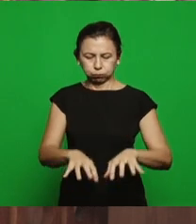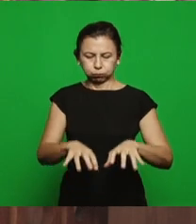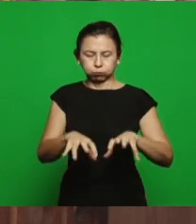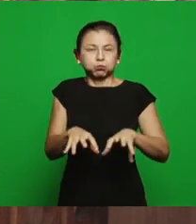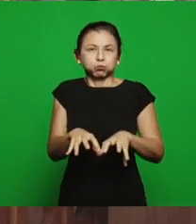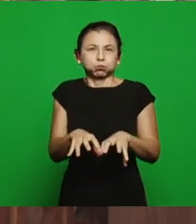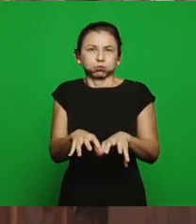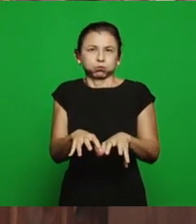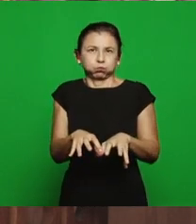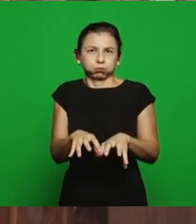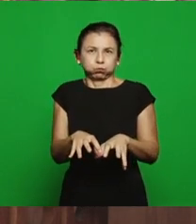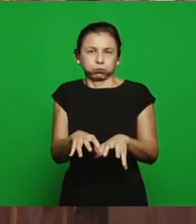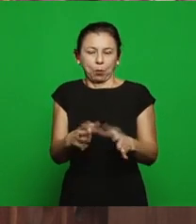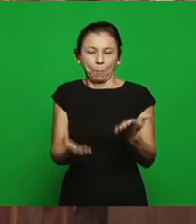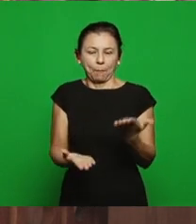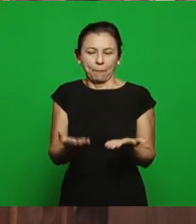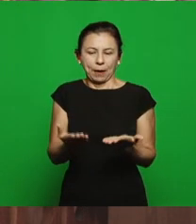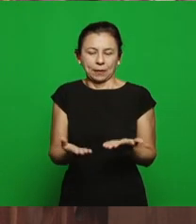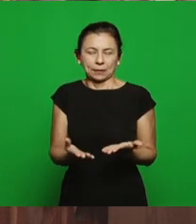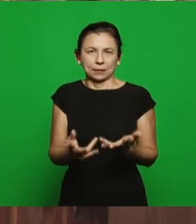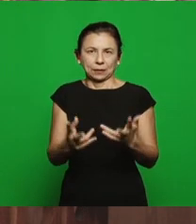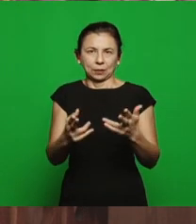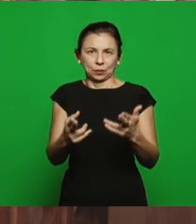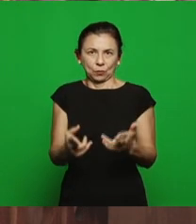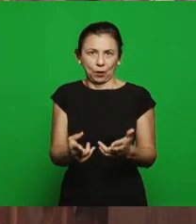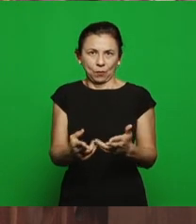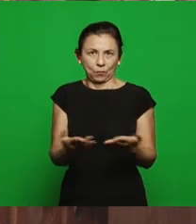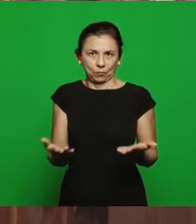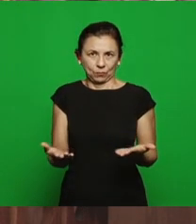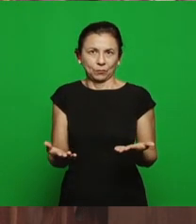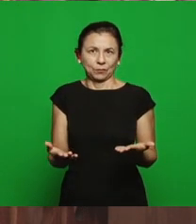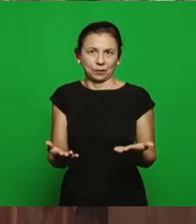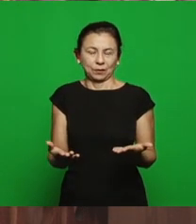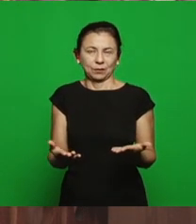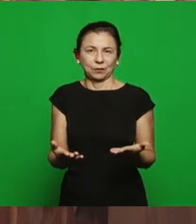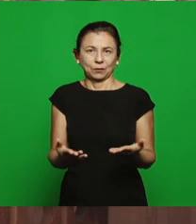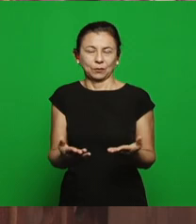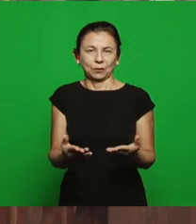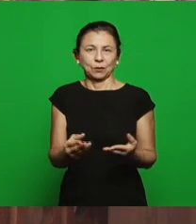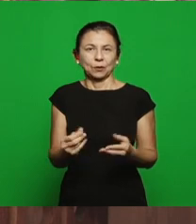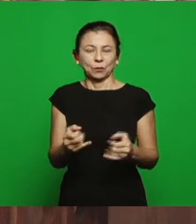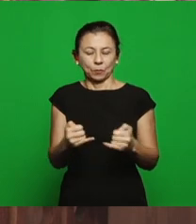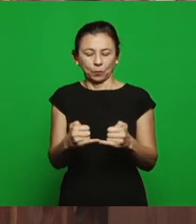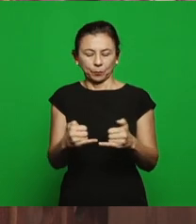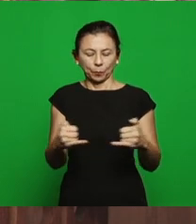while the bread that has no leaven is flattened and the bread that has leaven swells